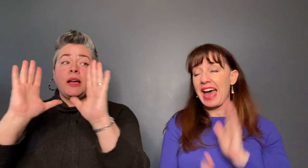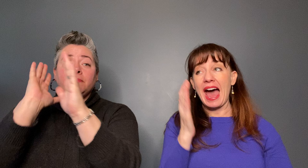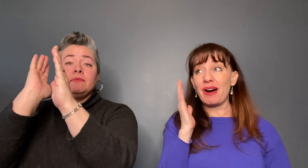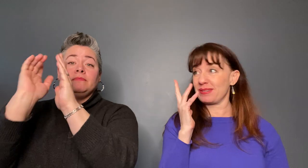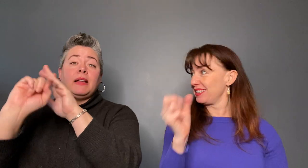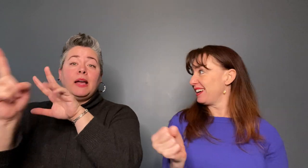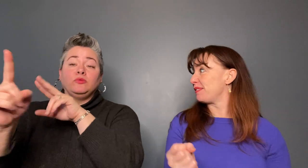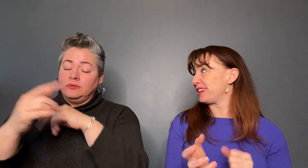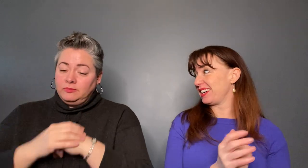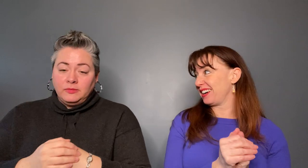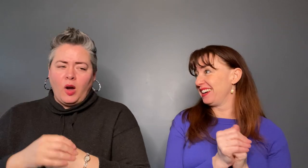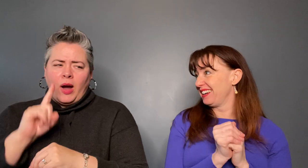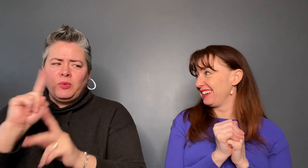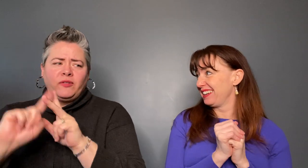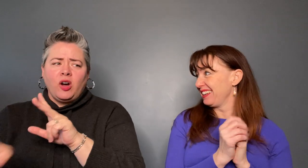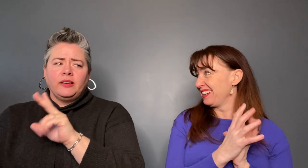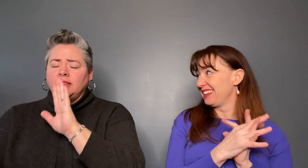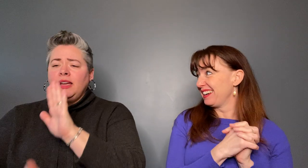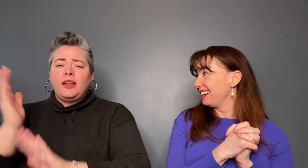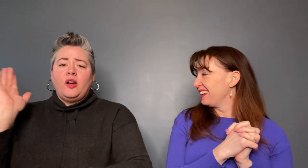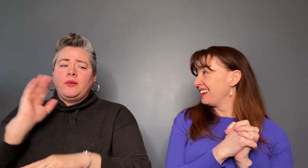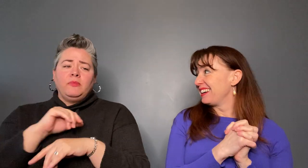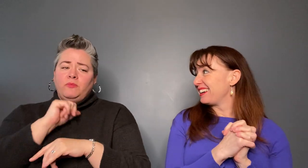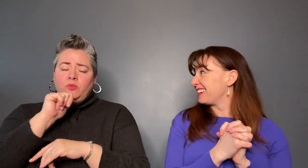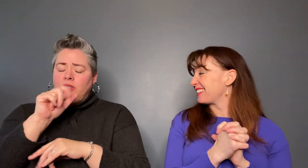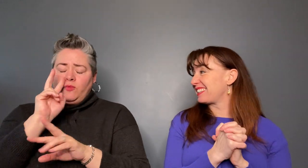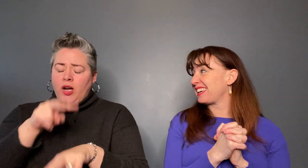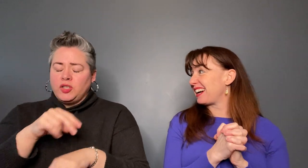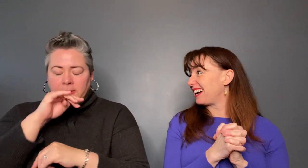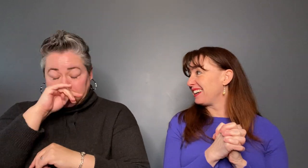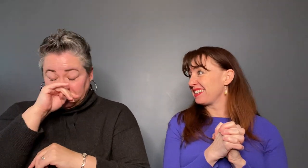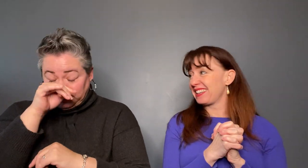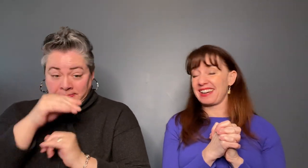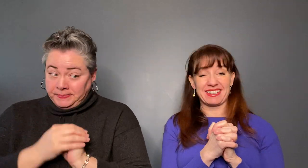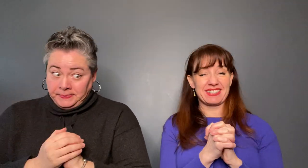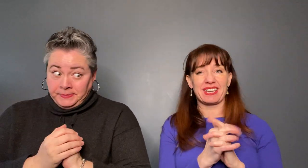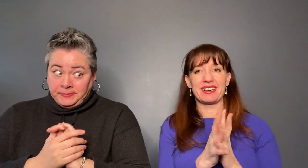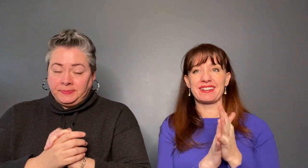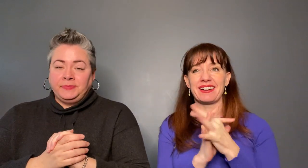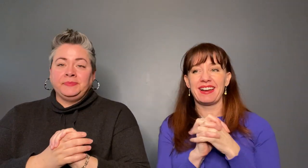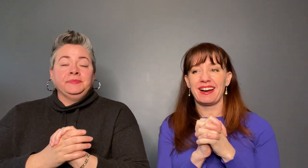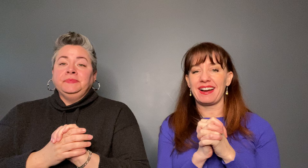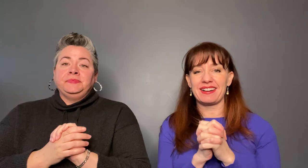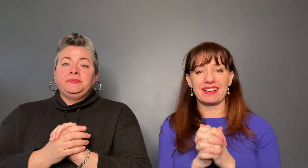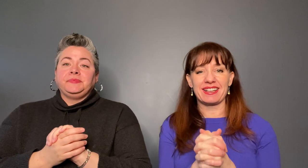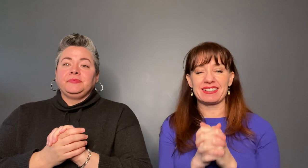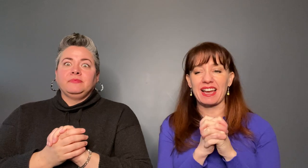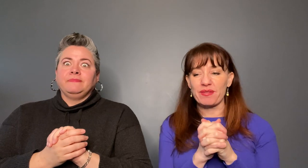I would've been our of there. If walls